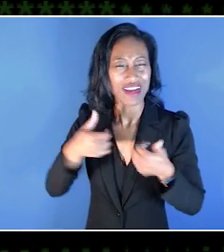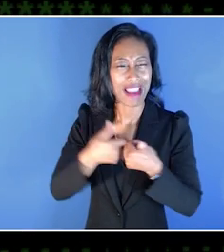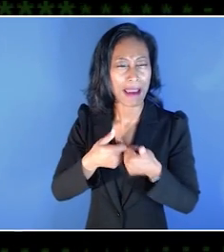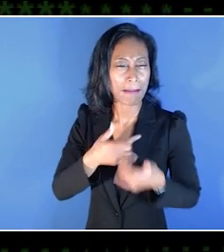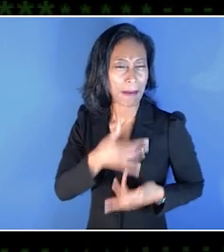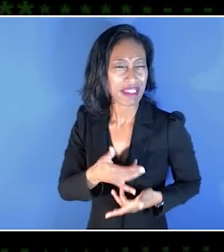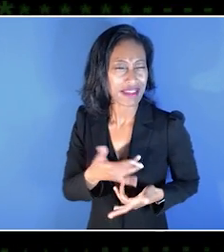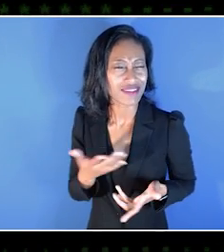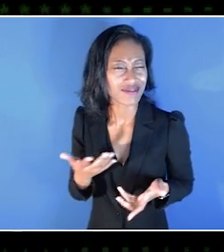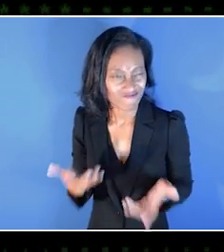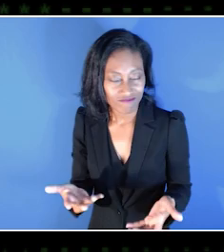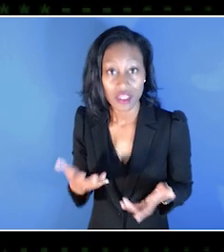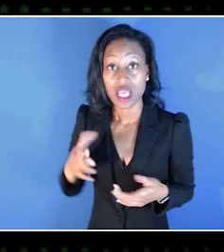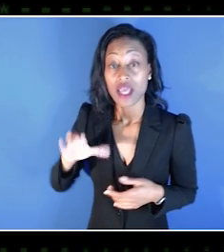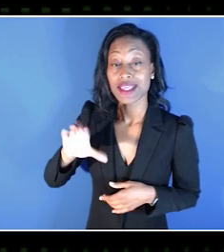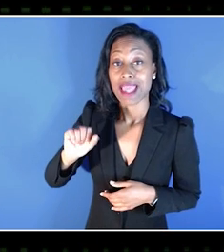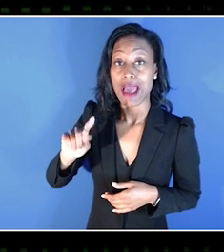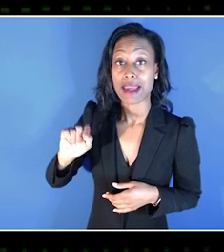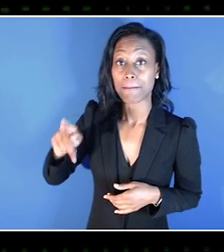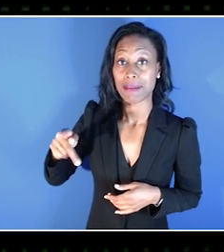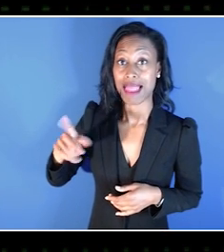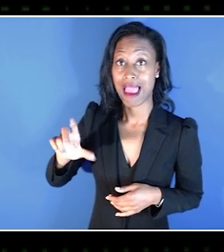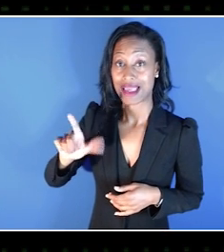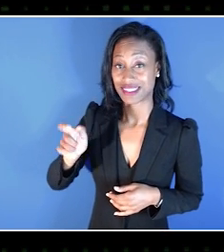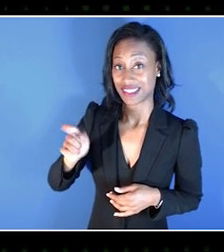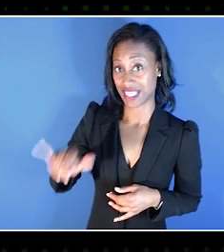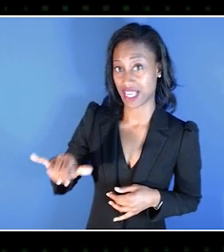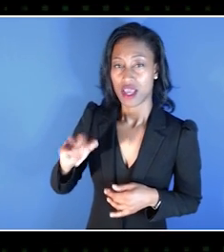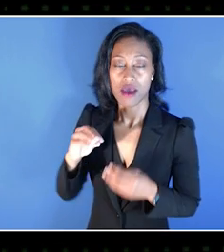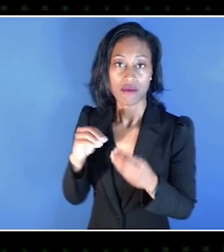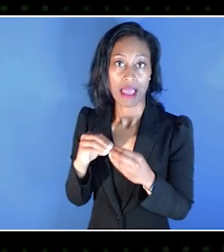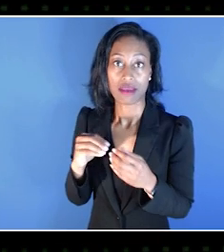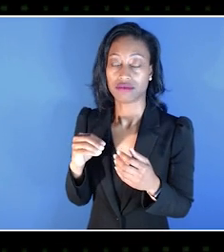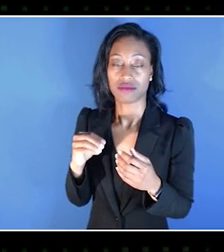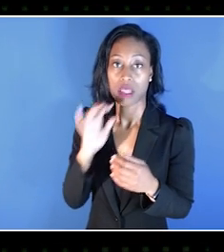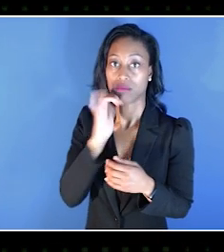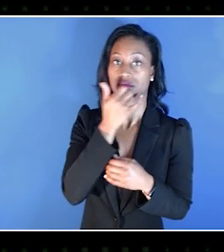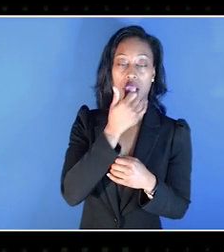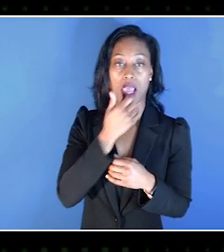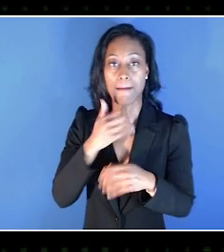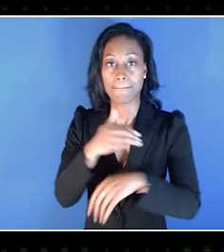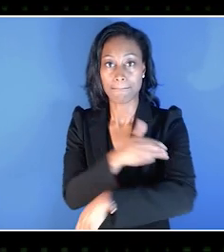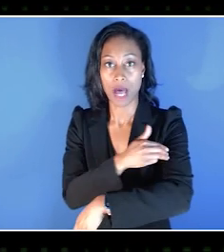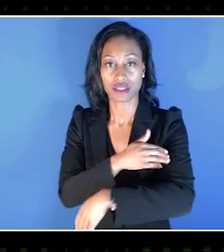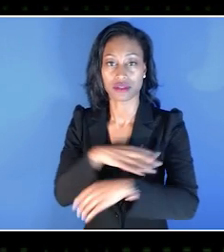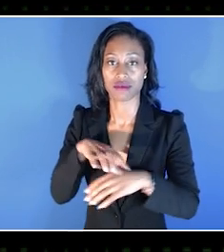Sure. -And... so cataplexy is you know, sudden loss of muscle tension.